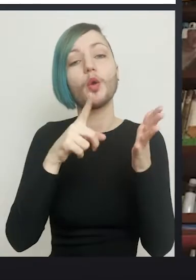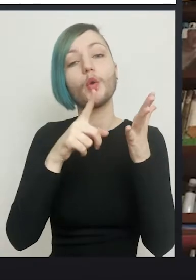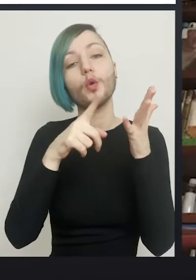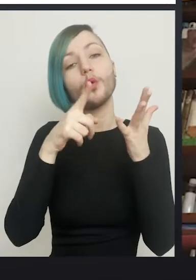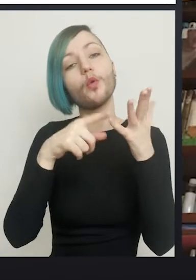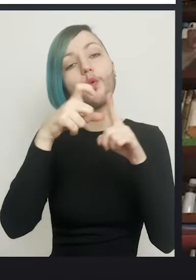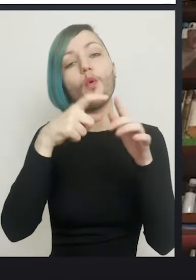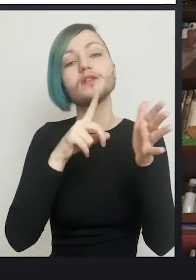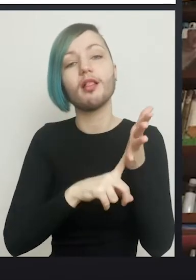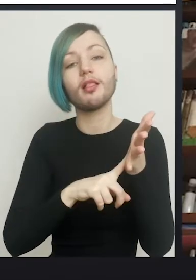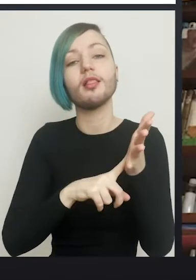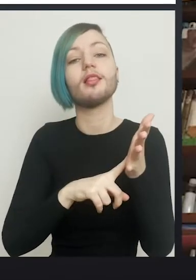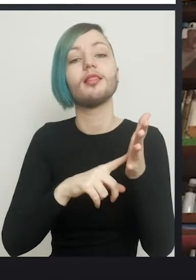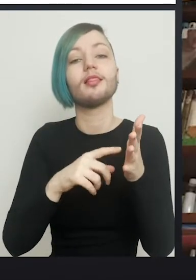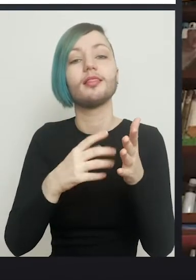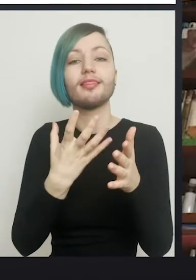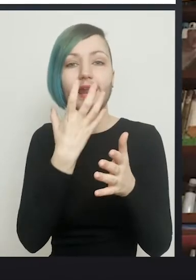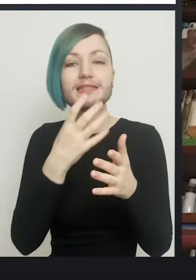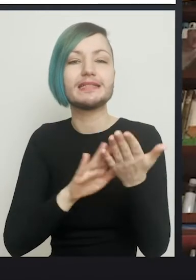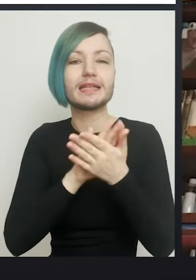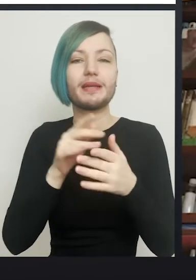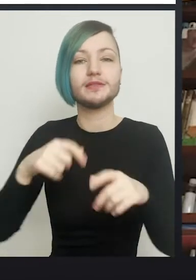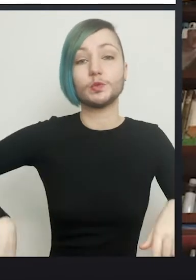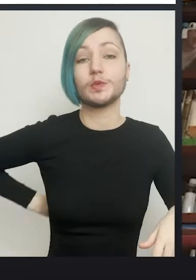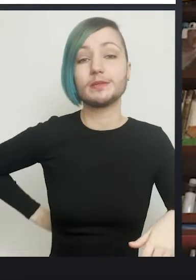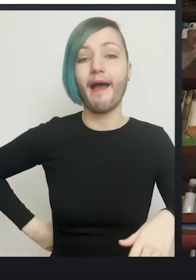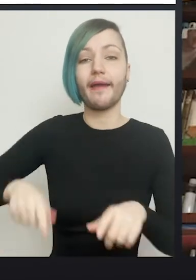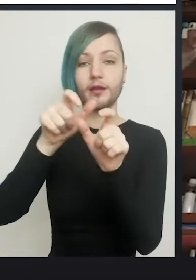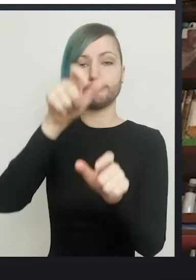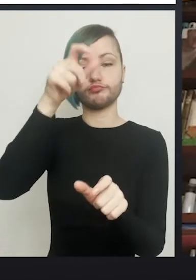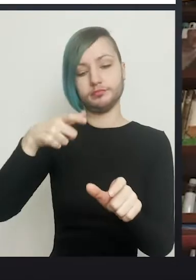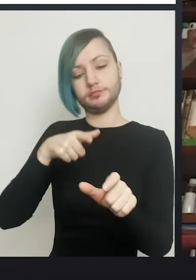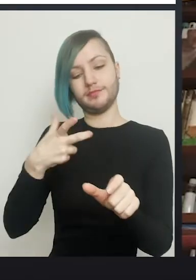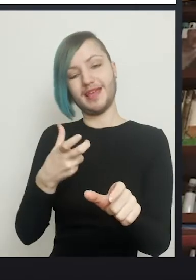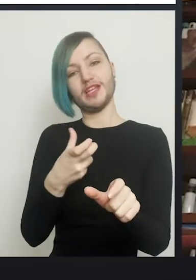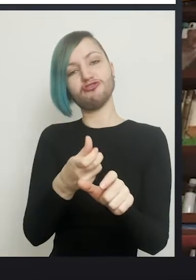injection through the base of the spine, which numbs the area between the legs, the scrotum.